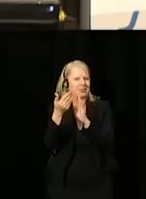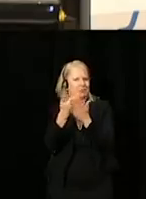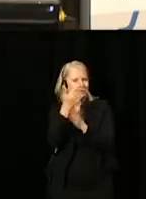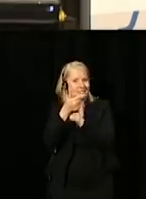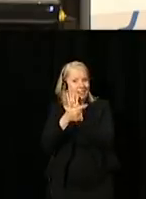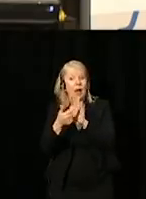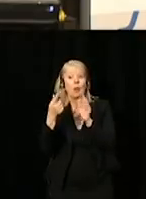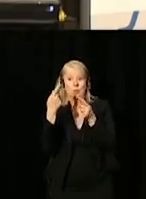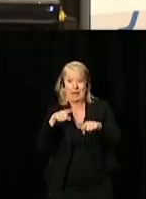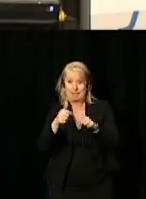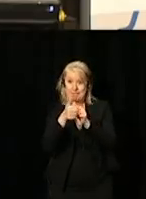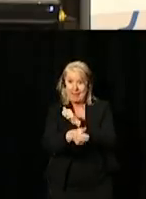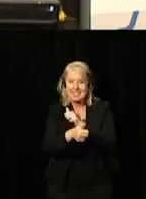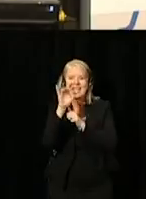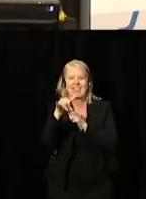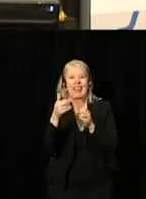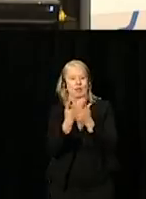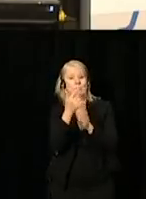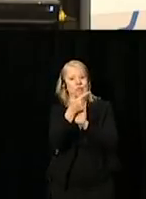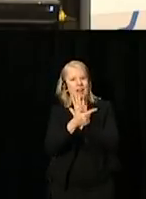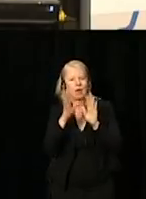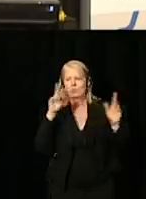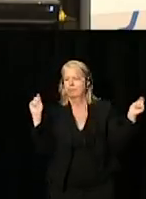Once passed it will transform how the Federal Government